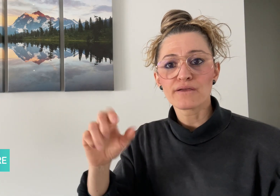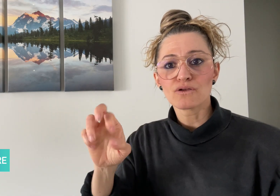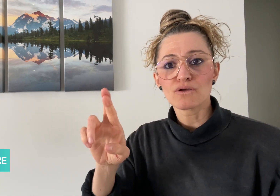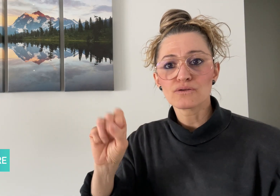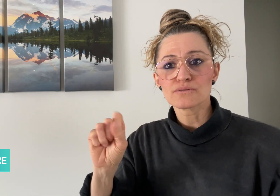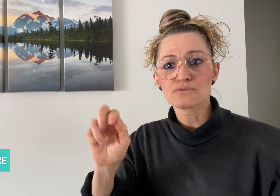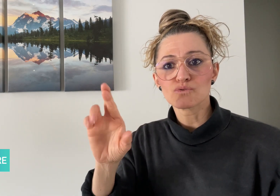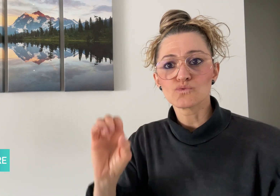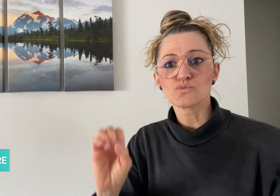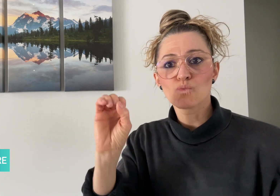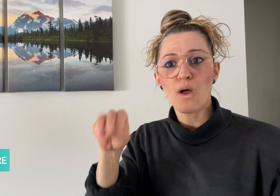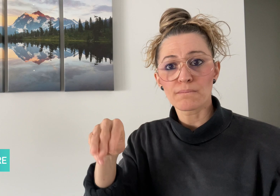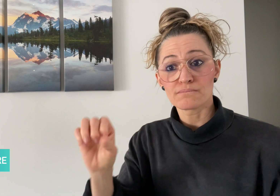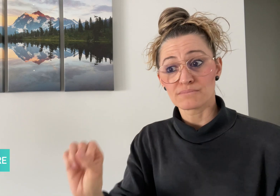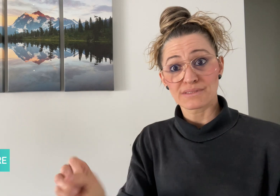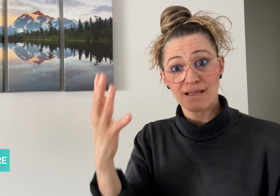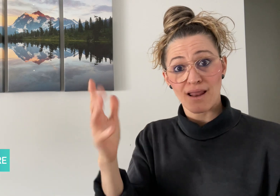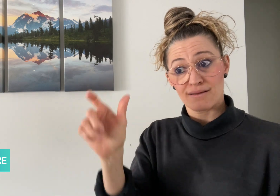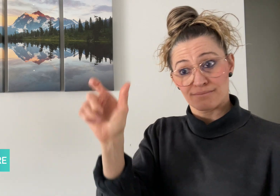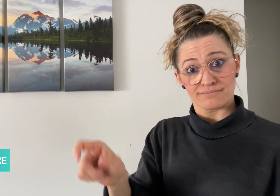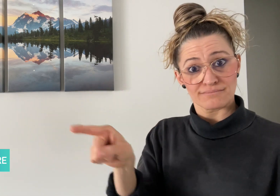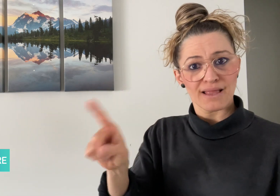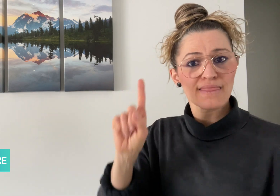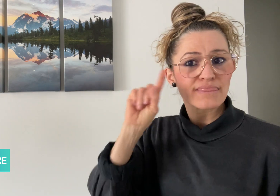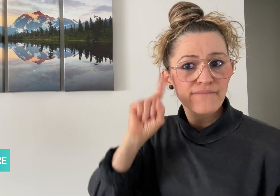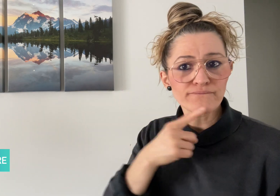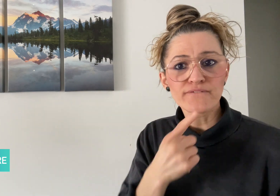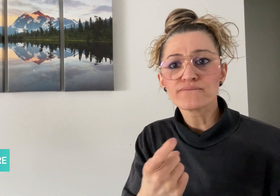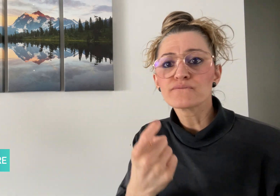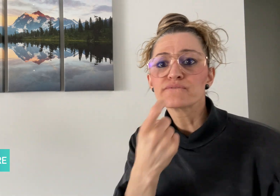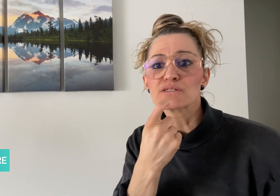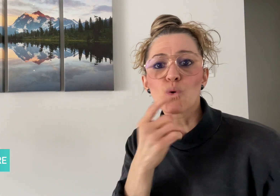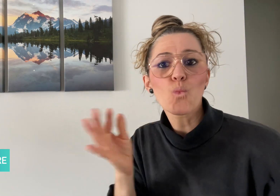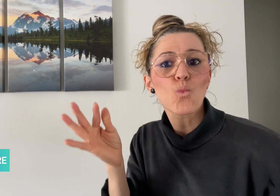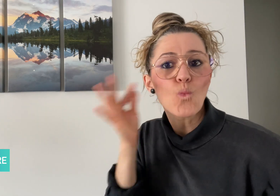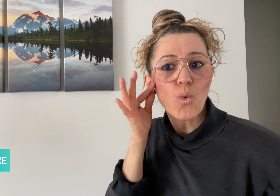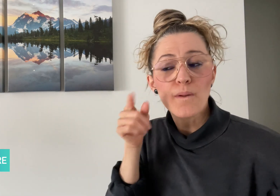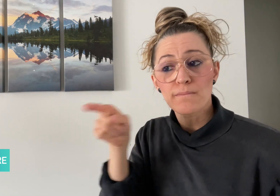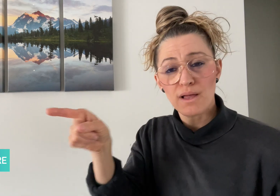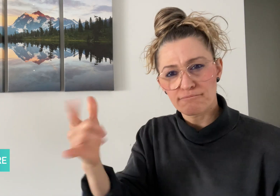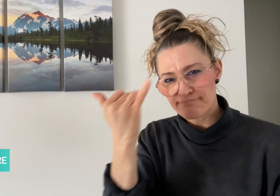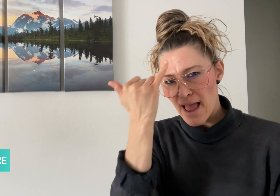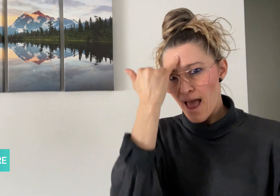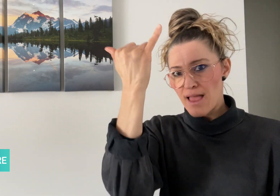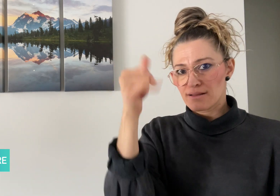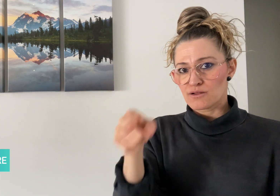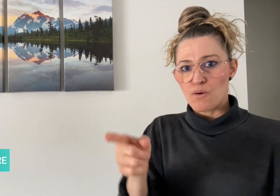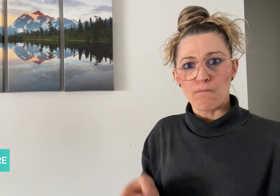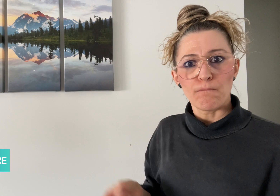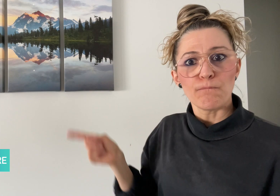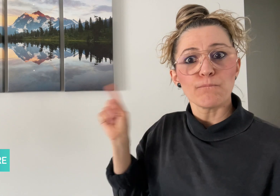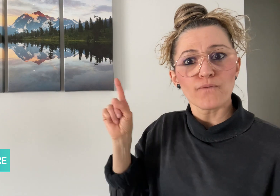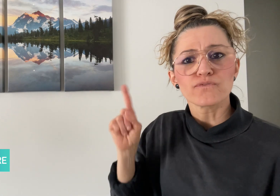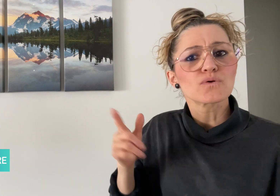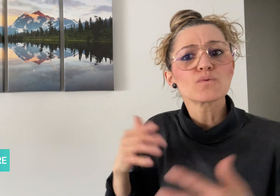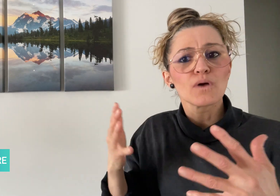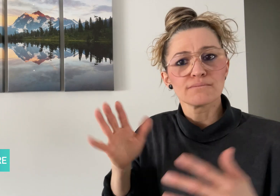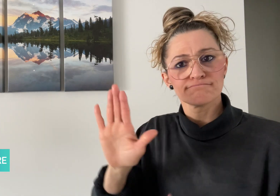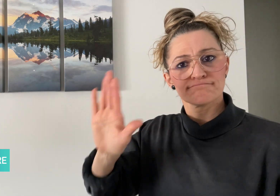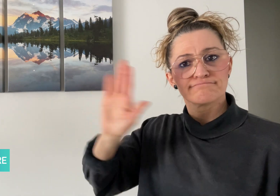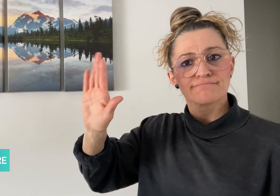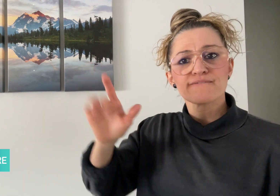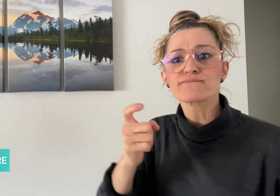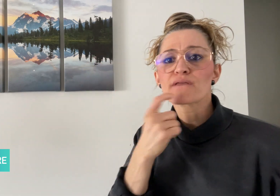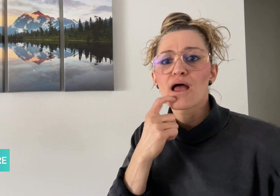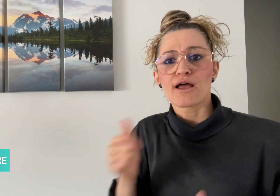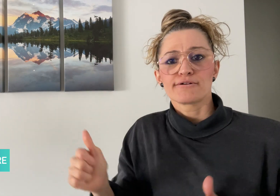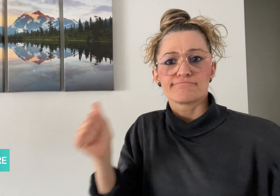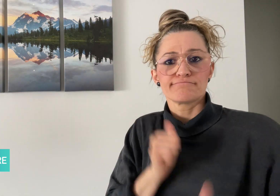Salla Fagerström, a Deaf Finnish woman, created Puff for a Deaf